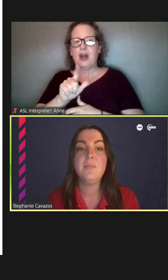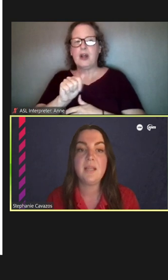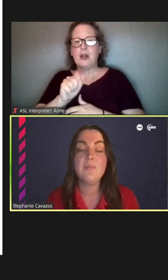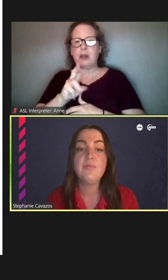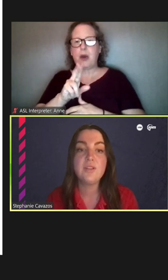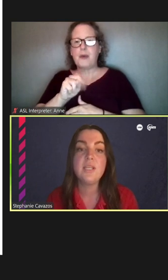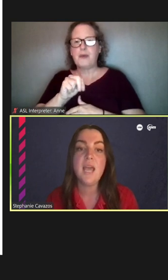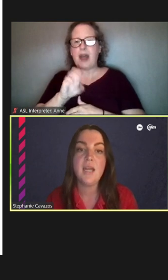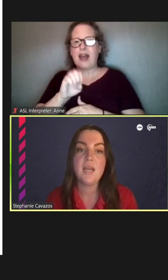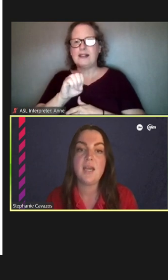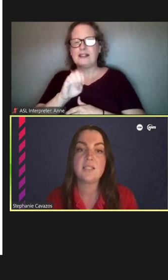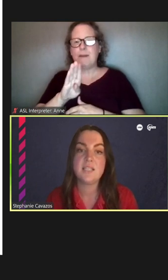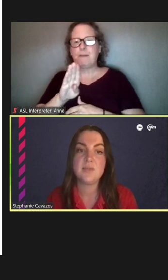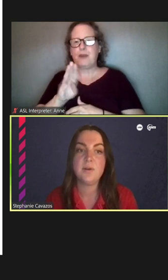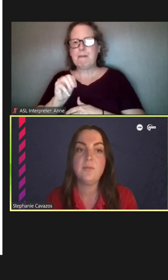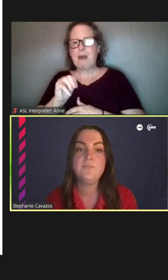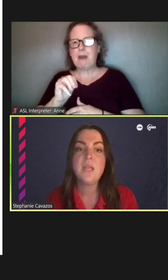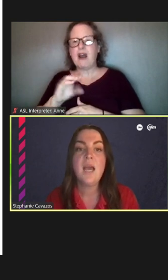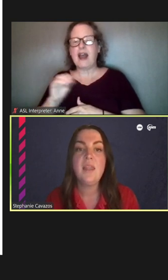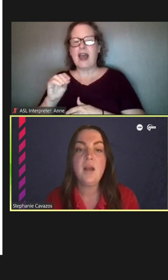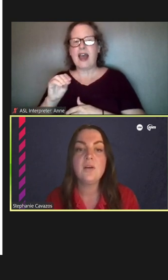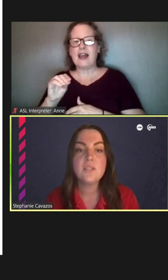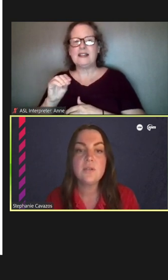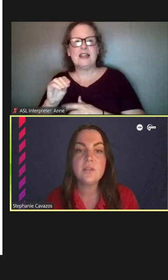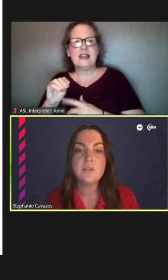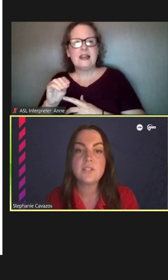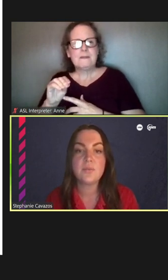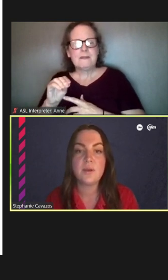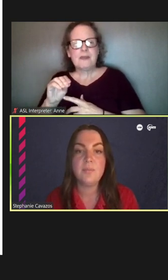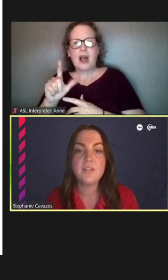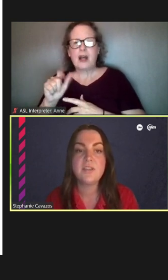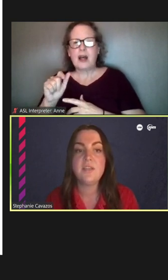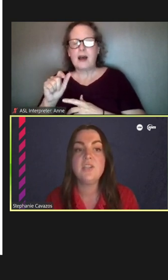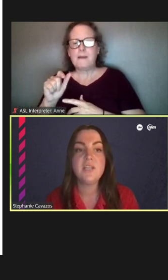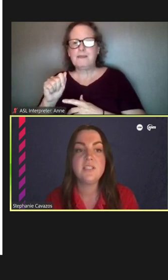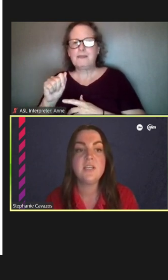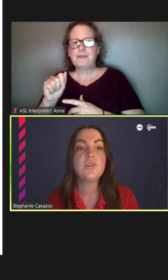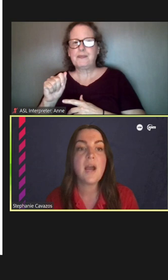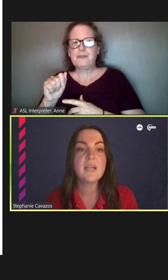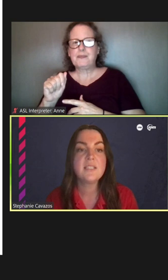going to make them fully ADA accessible, and that also includes the rebuild of the adjacent tracks